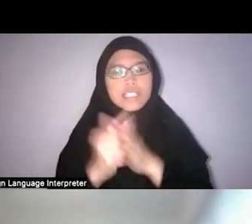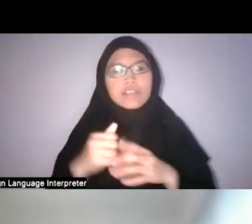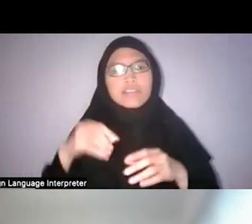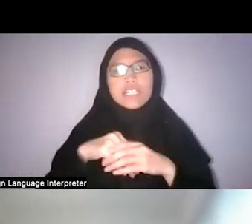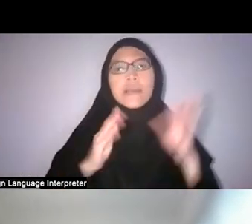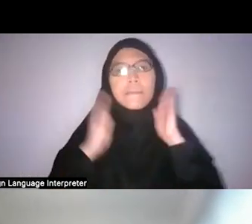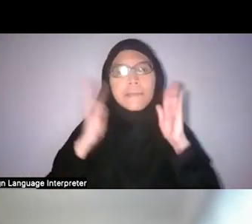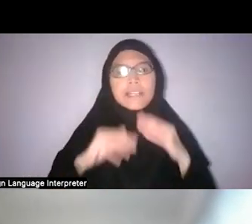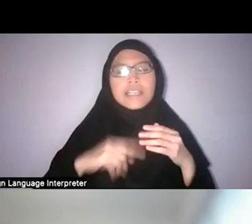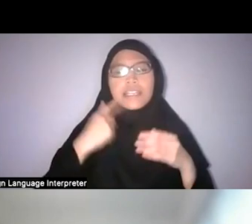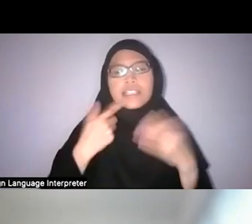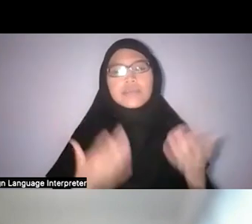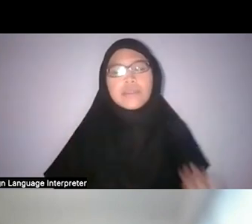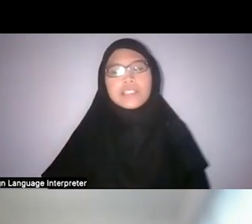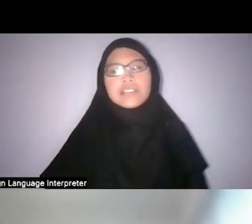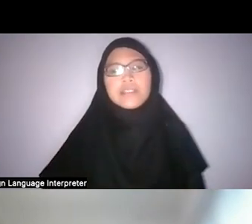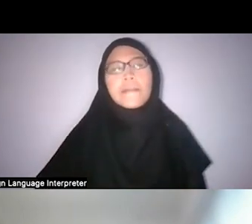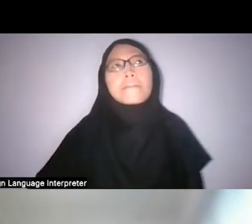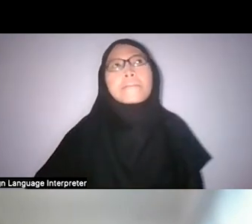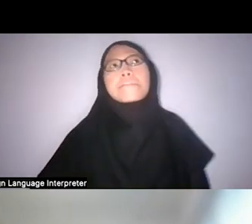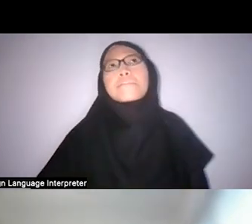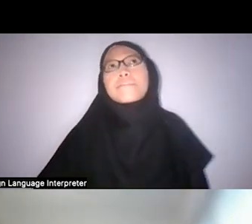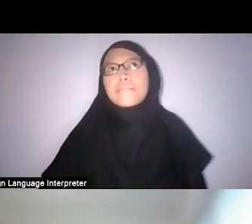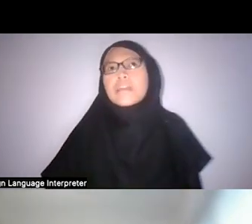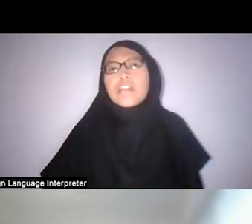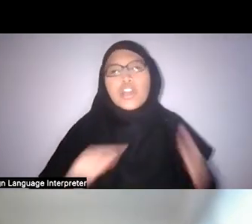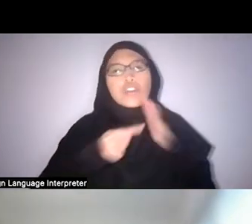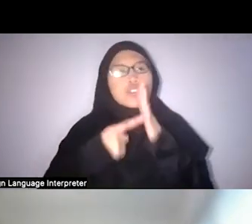says a lot of how much we…